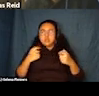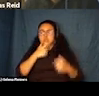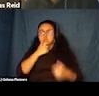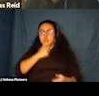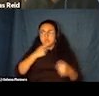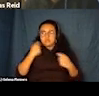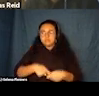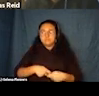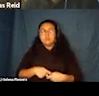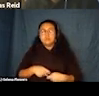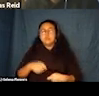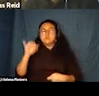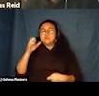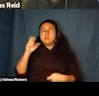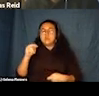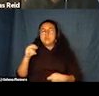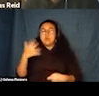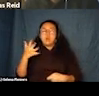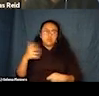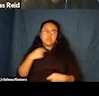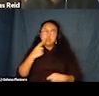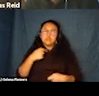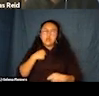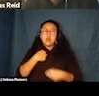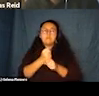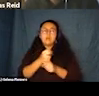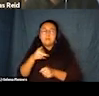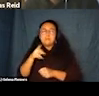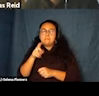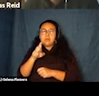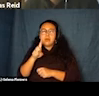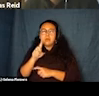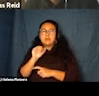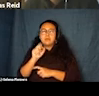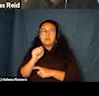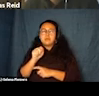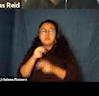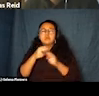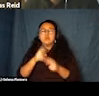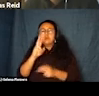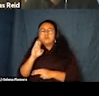Jason already told you I produce a podcast called Reid my mind. And I think more important is my work around audio